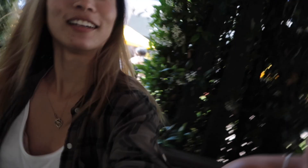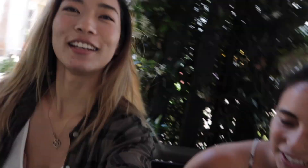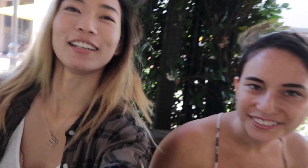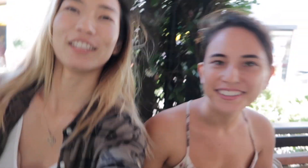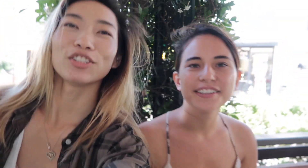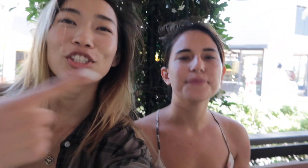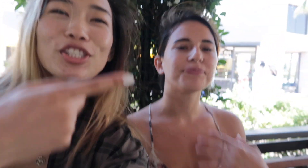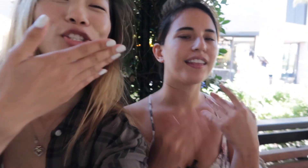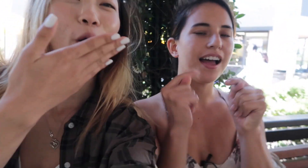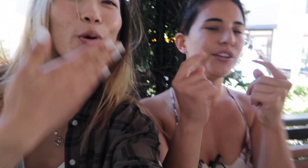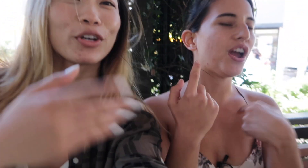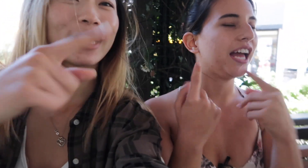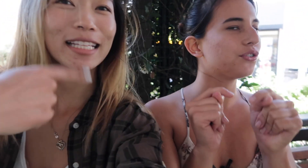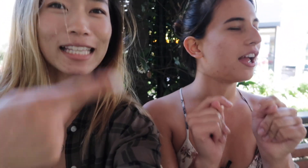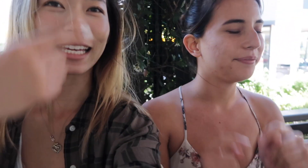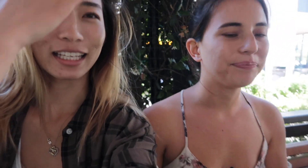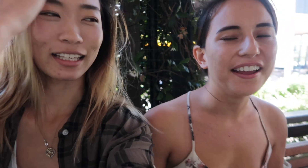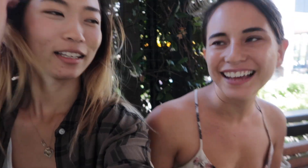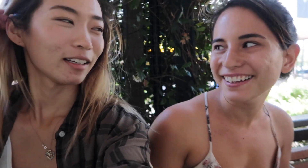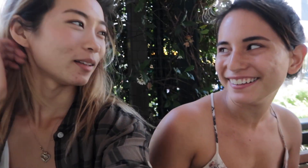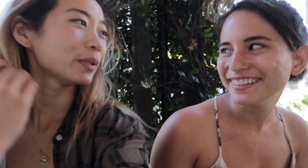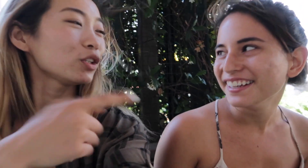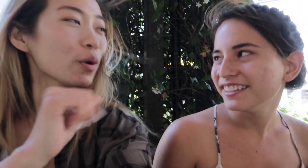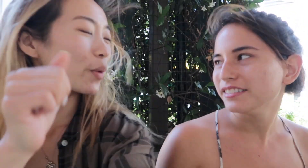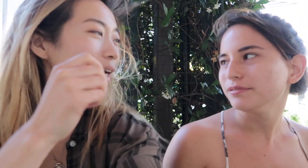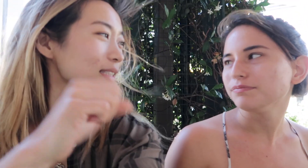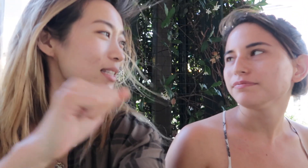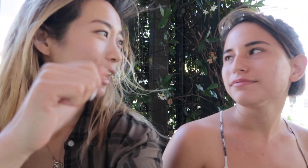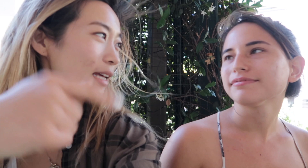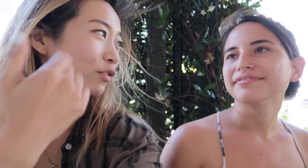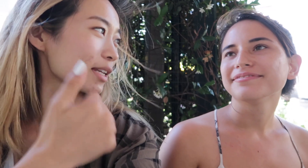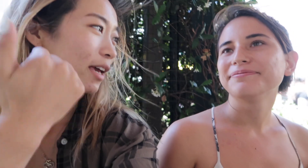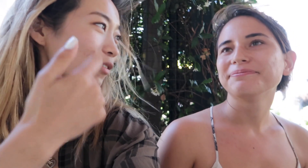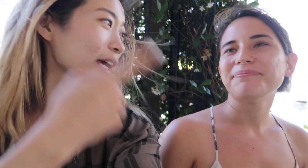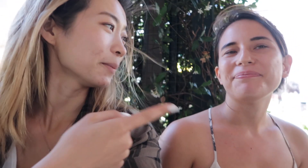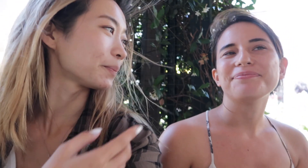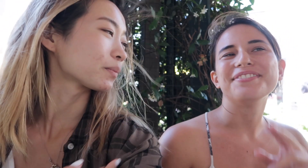she's so good at signing but you don't practice sign every day though right?